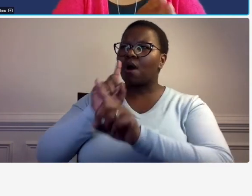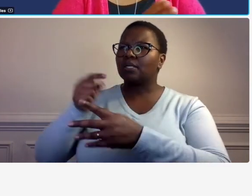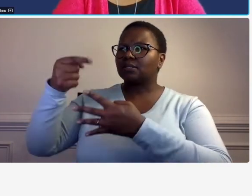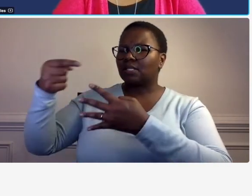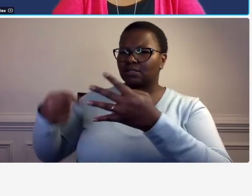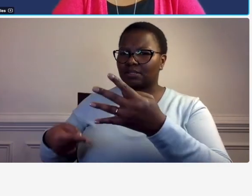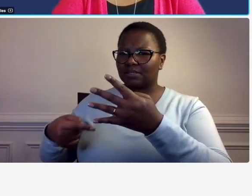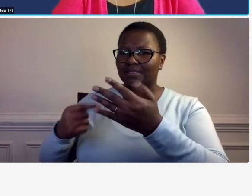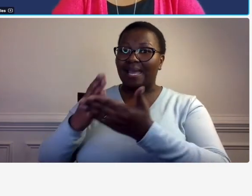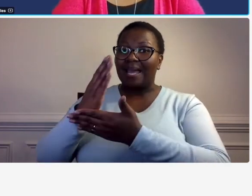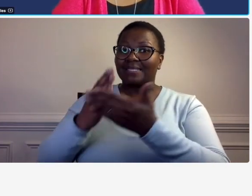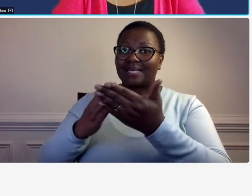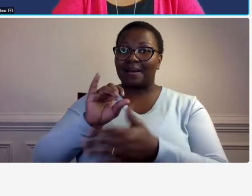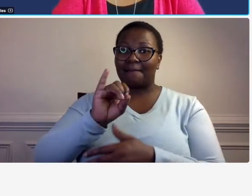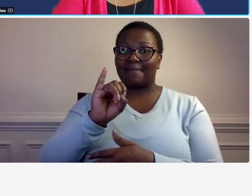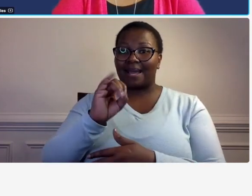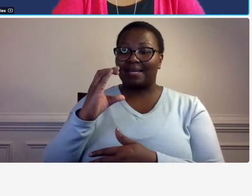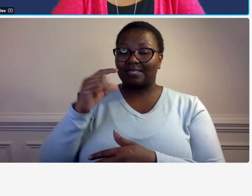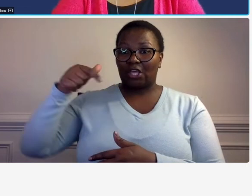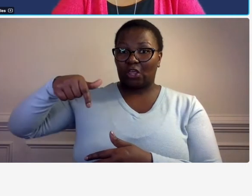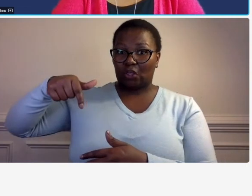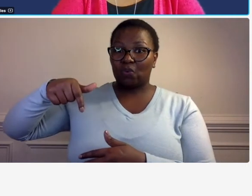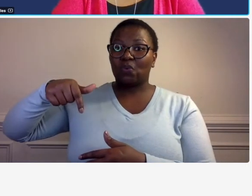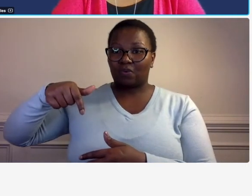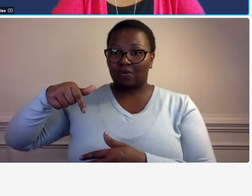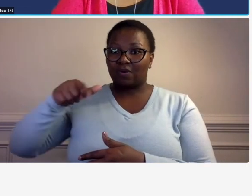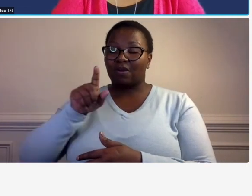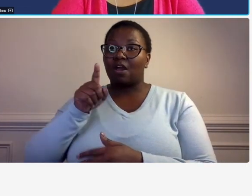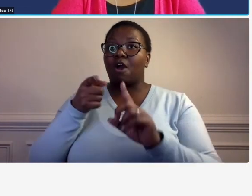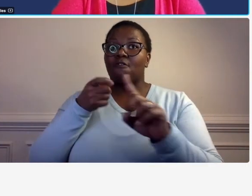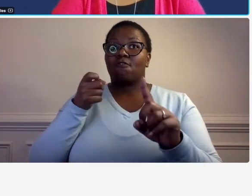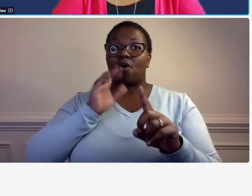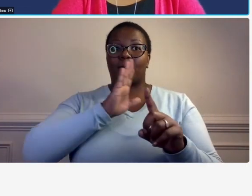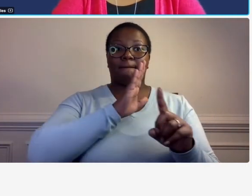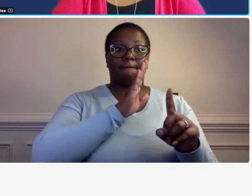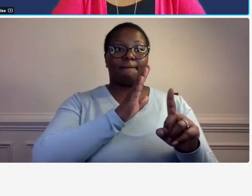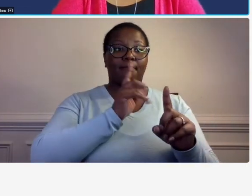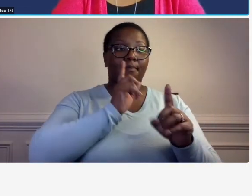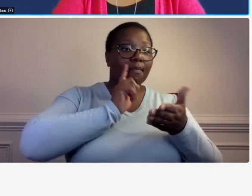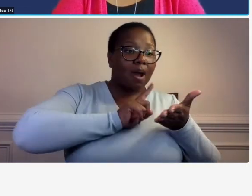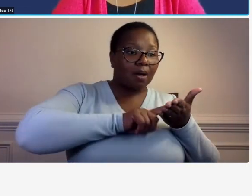control questionnaires come into the assurance and compliance division you automatically know